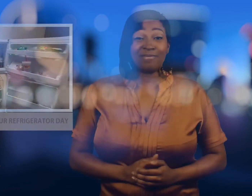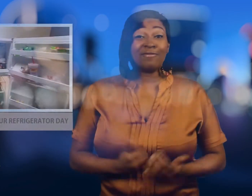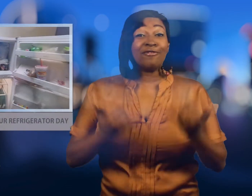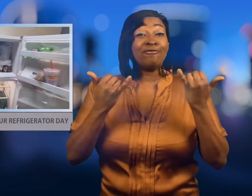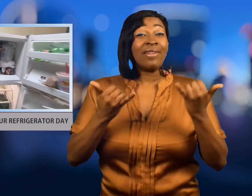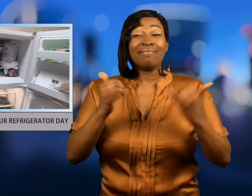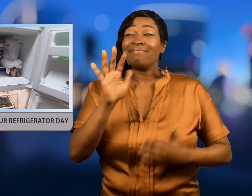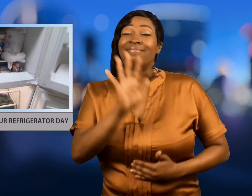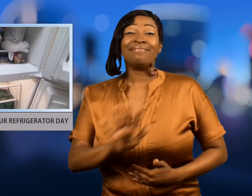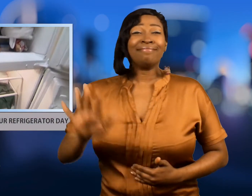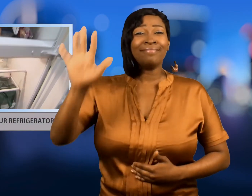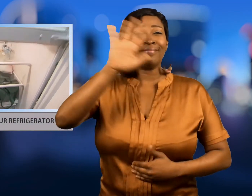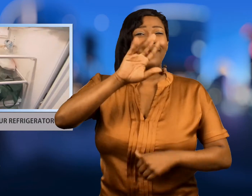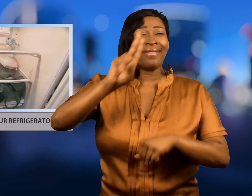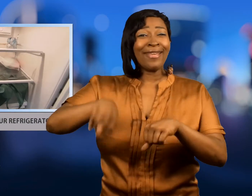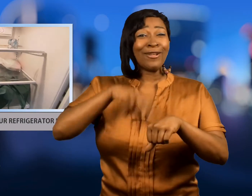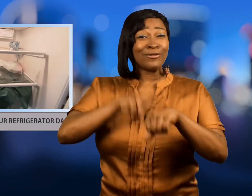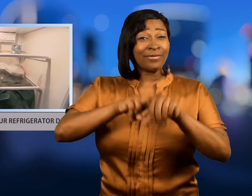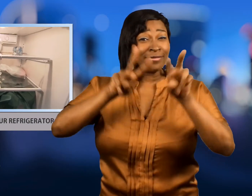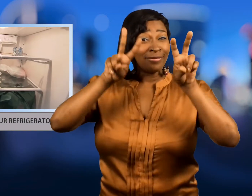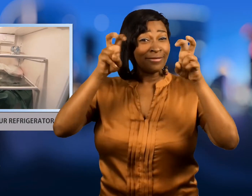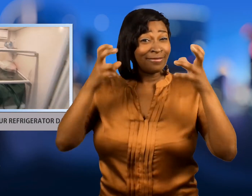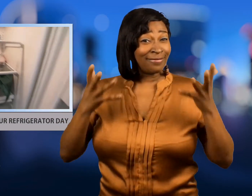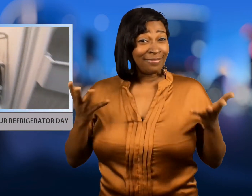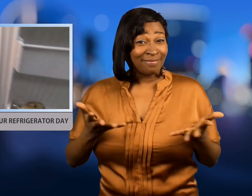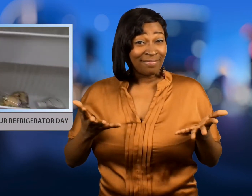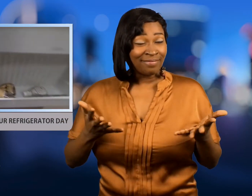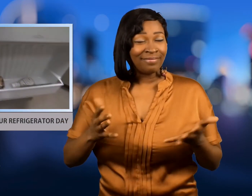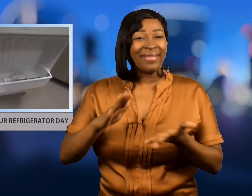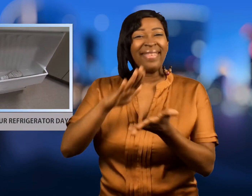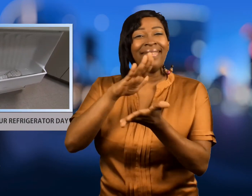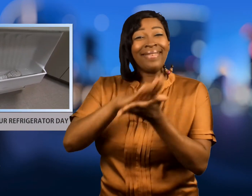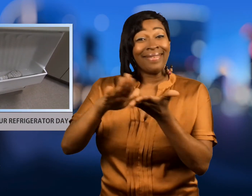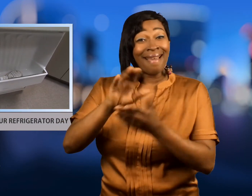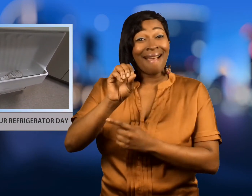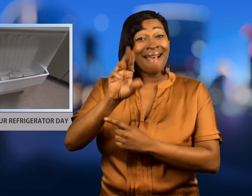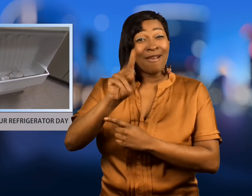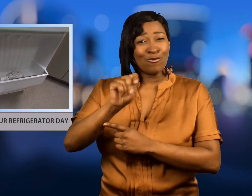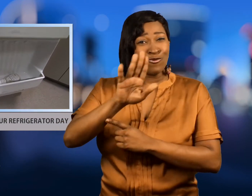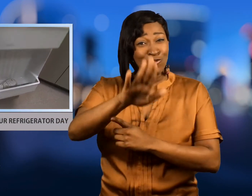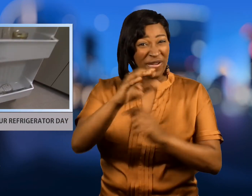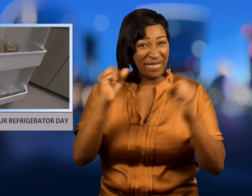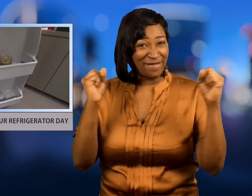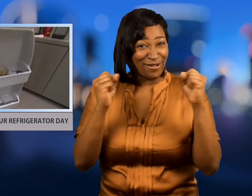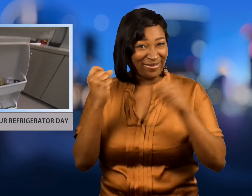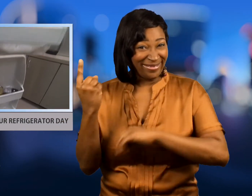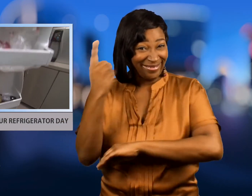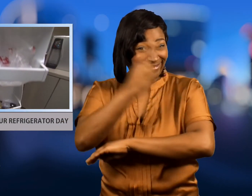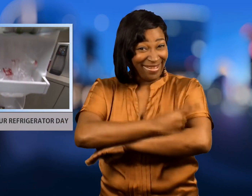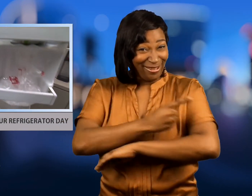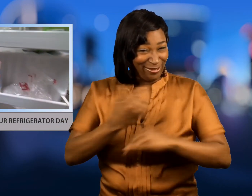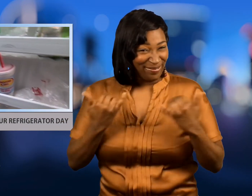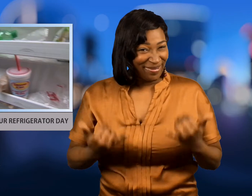Today is national "Clean Out Your Refrigerator" day.